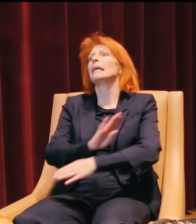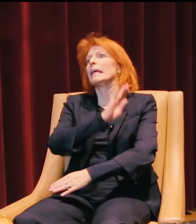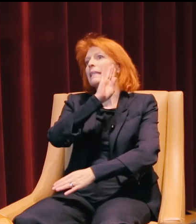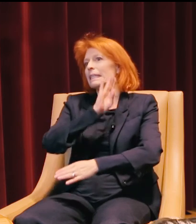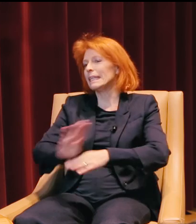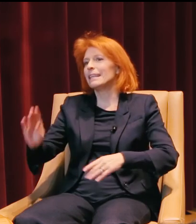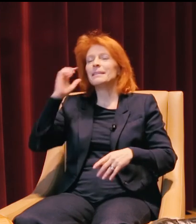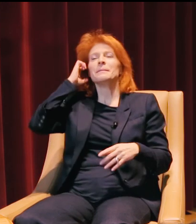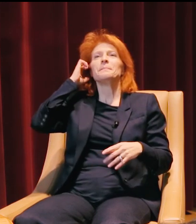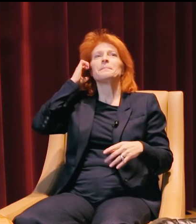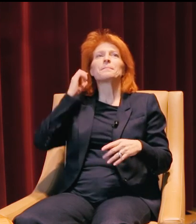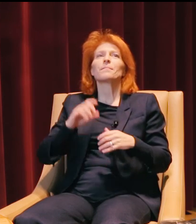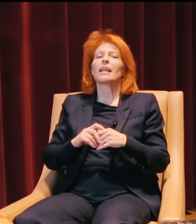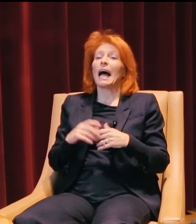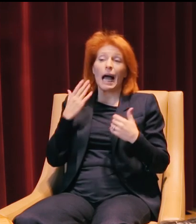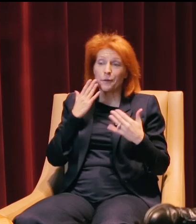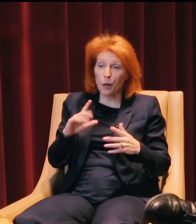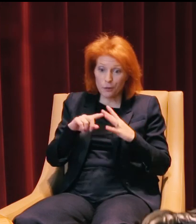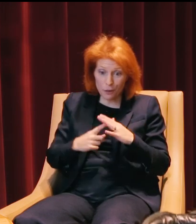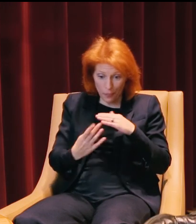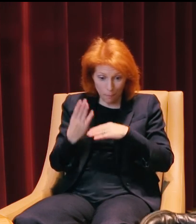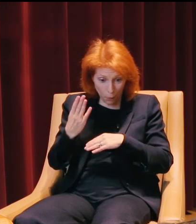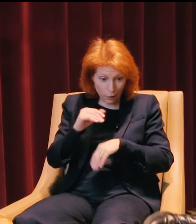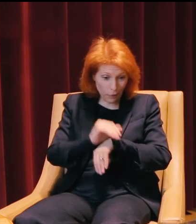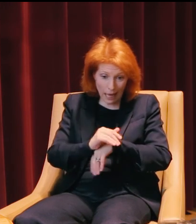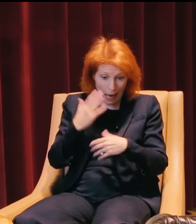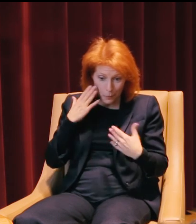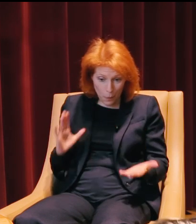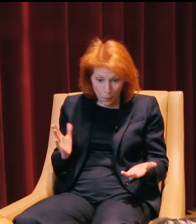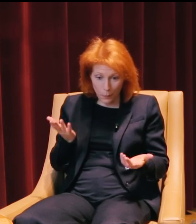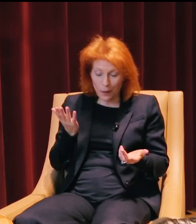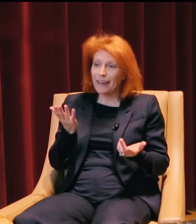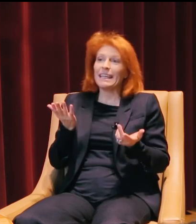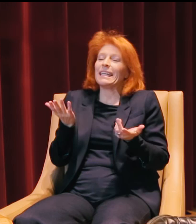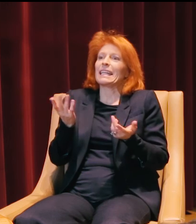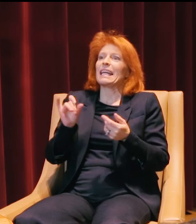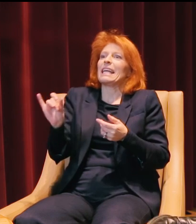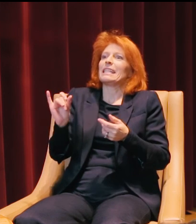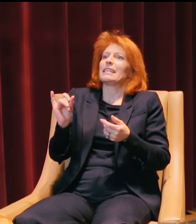So, I don't know if it should start in the morning or the night because it's very cyclical.